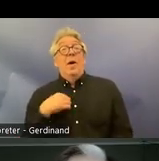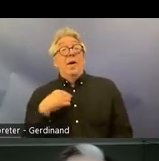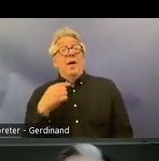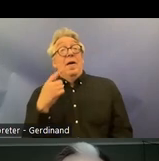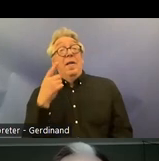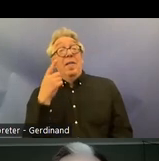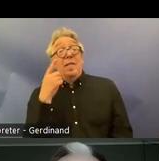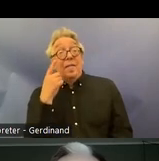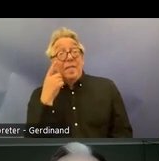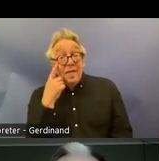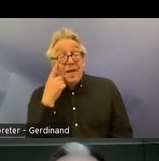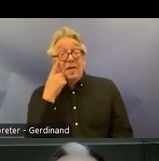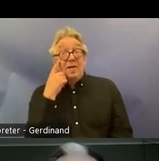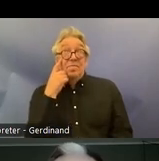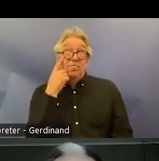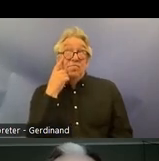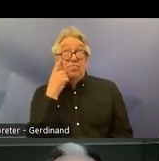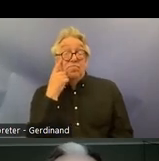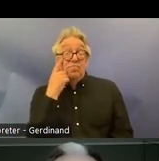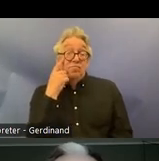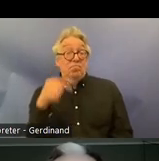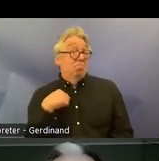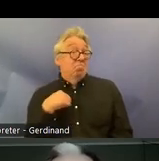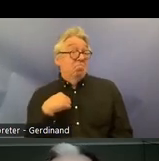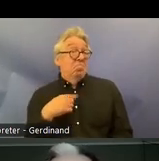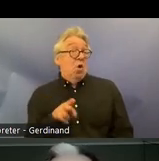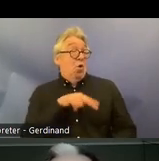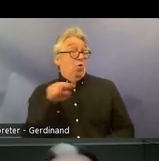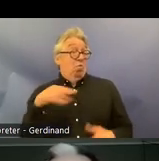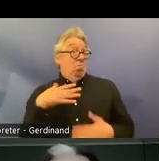least from the nor uh experience of Norway